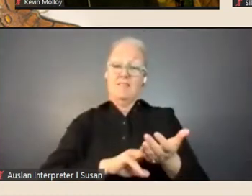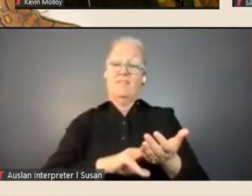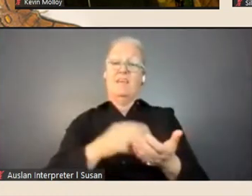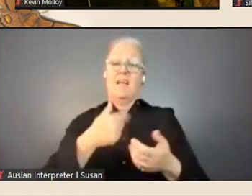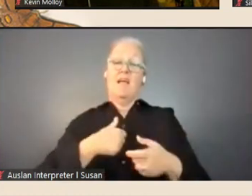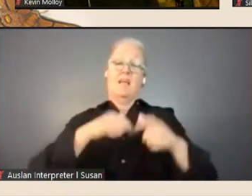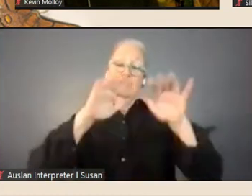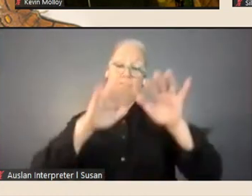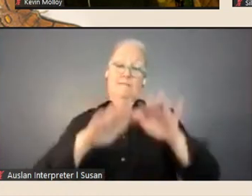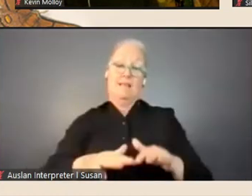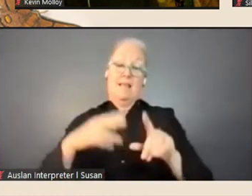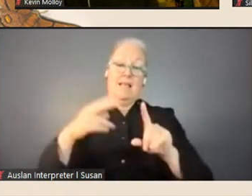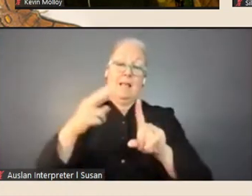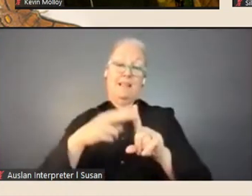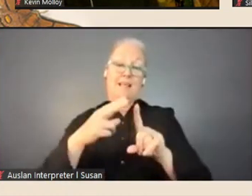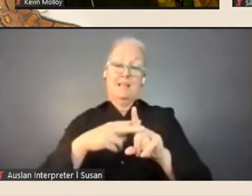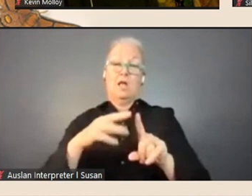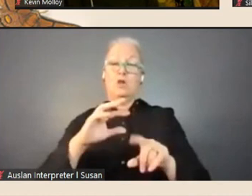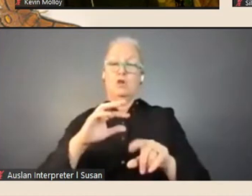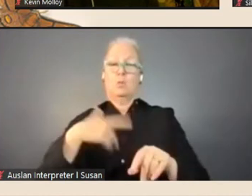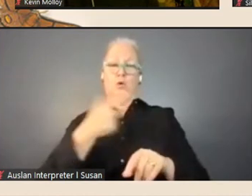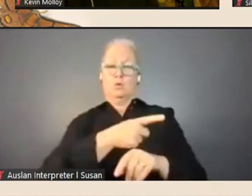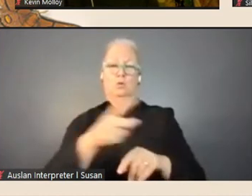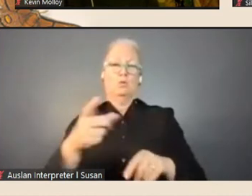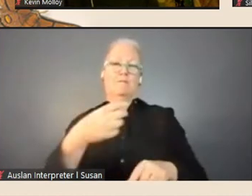so, not to scare anyone off but that was me.